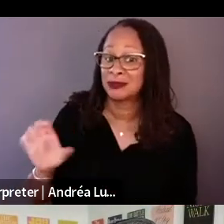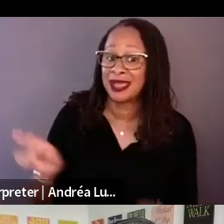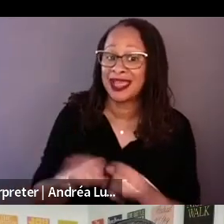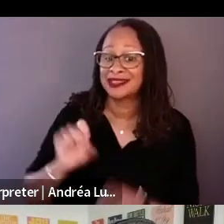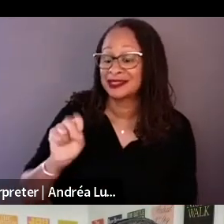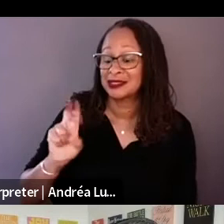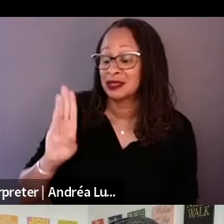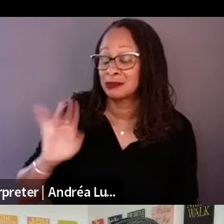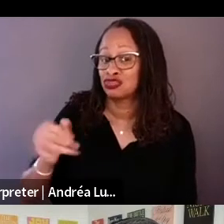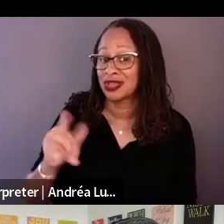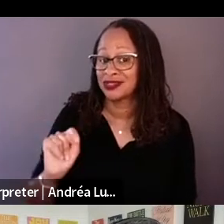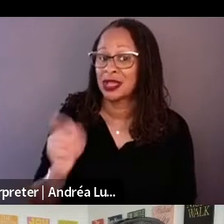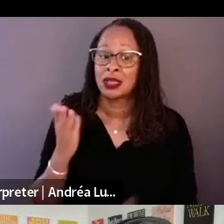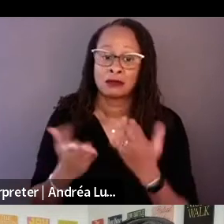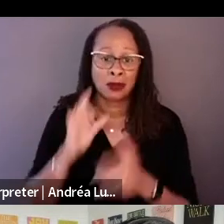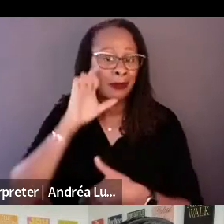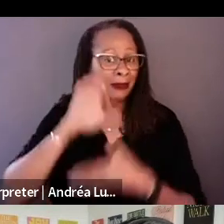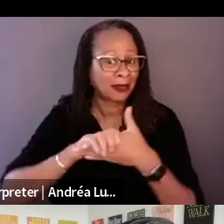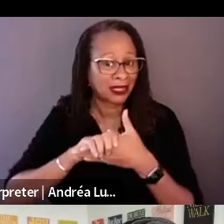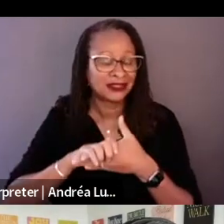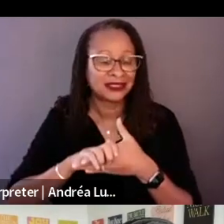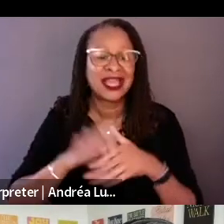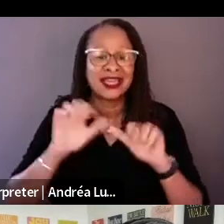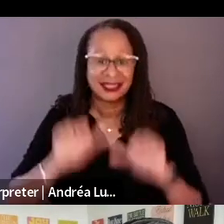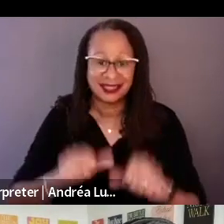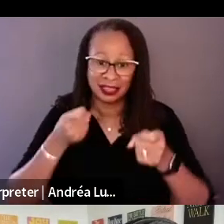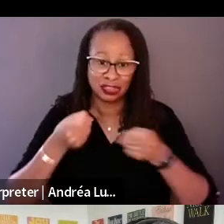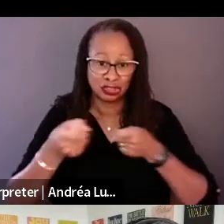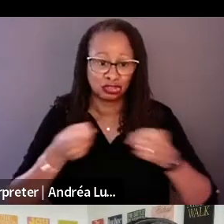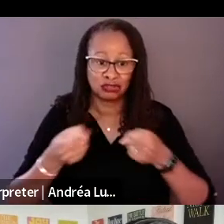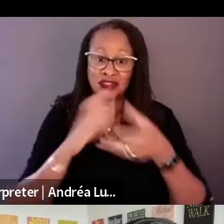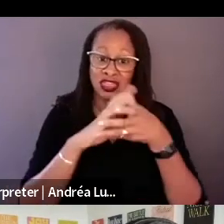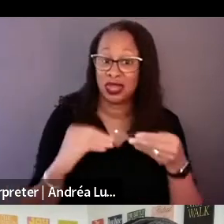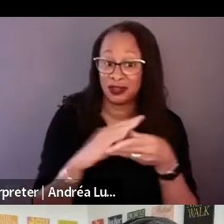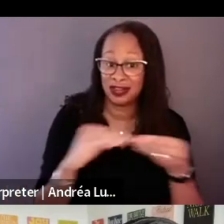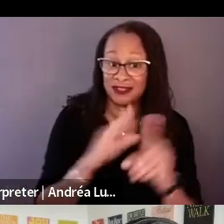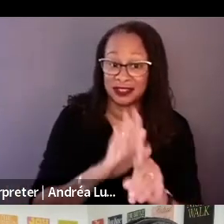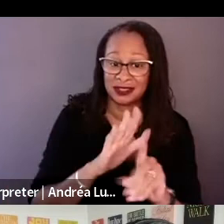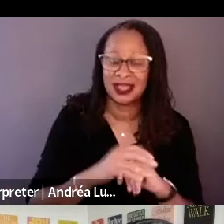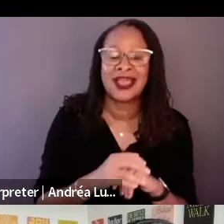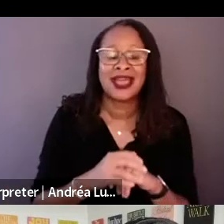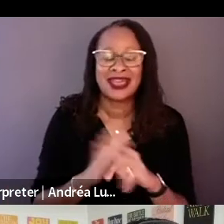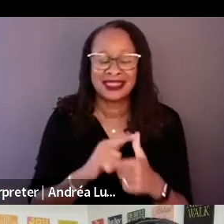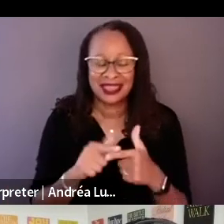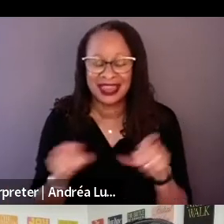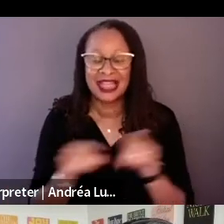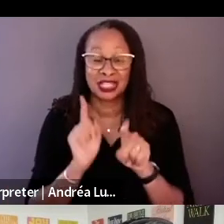control the narrative and little by little on good ones the subject loses that control.